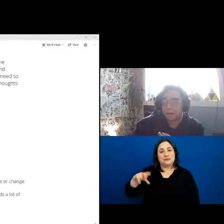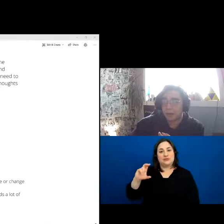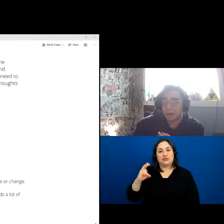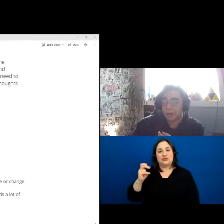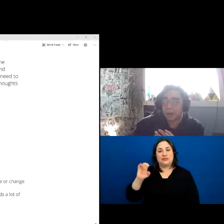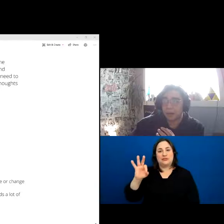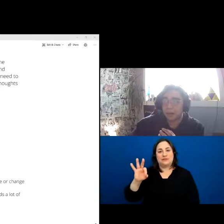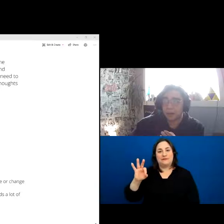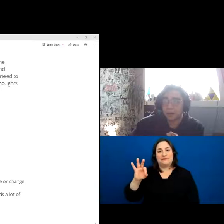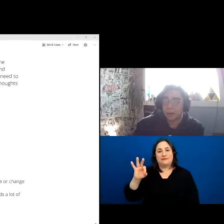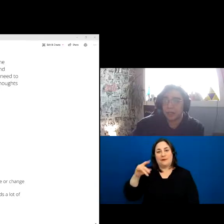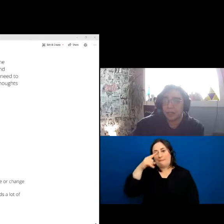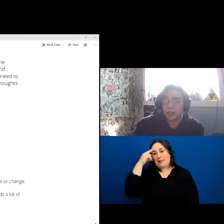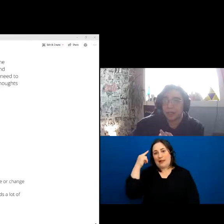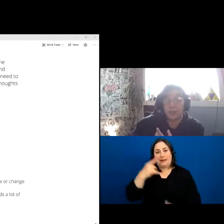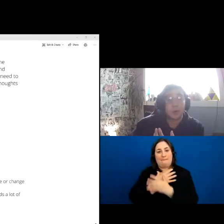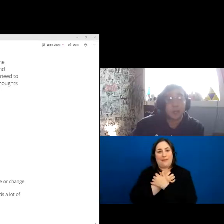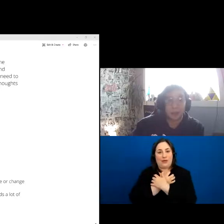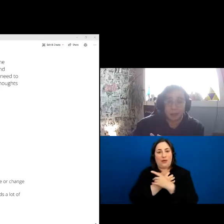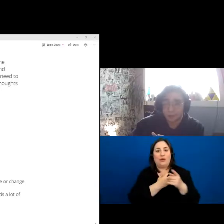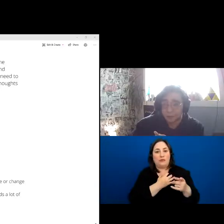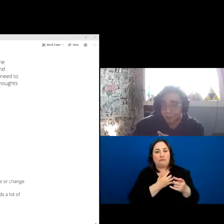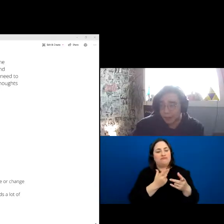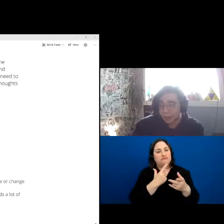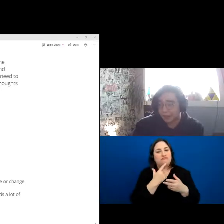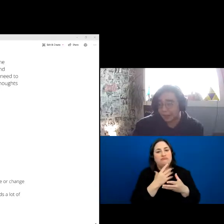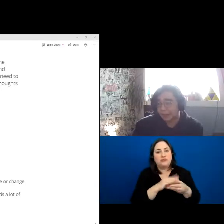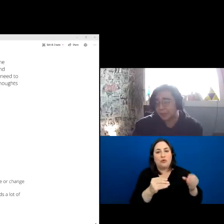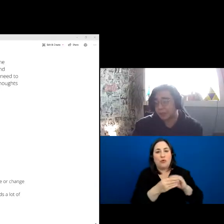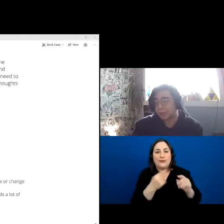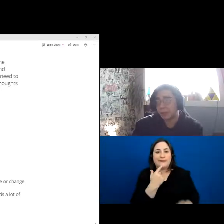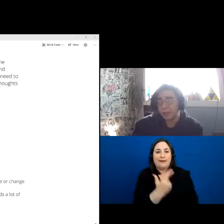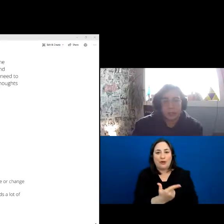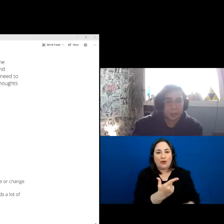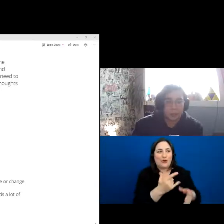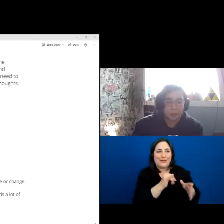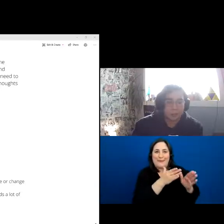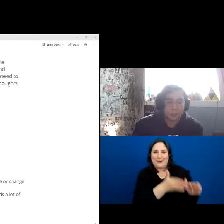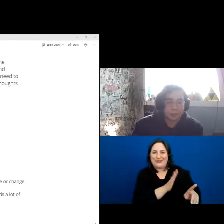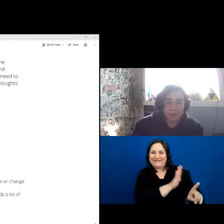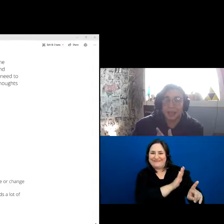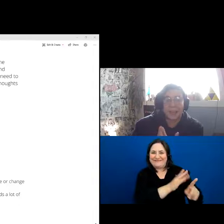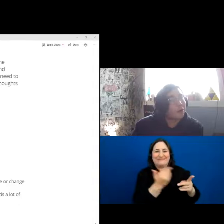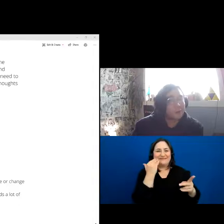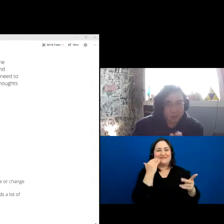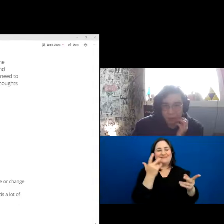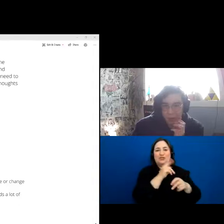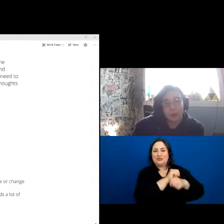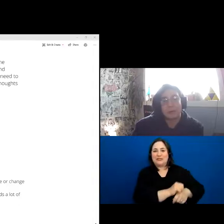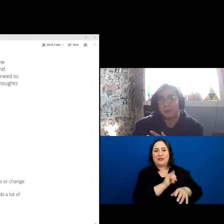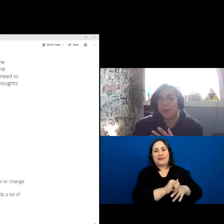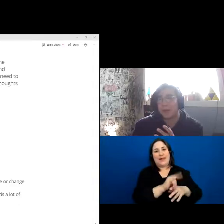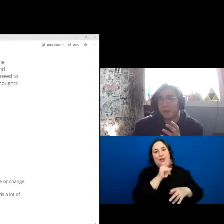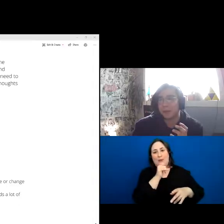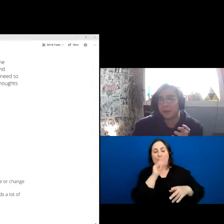You know, they’re storytellers. They like to, they are those people who go into a meeting or,